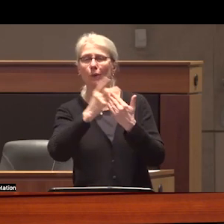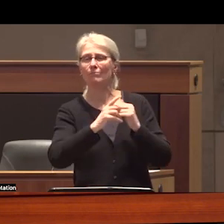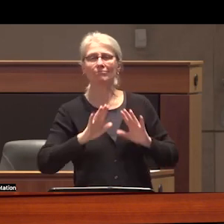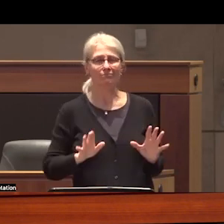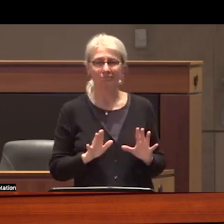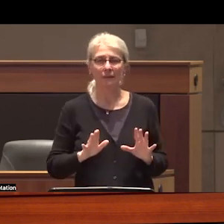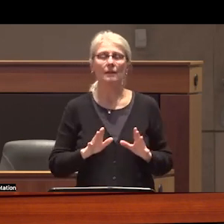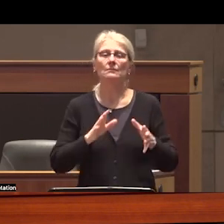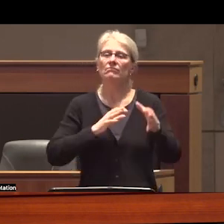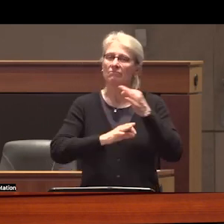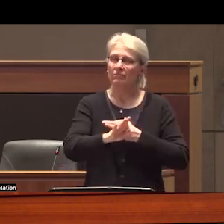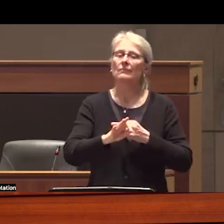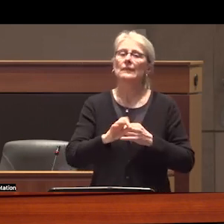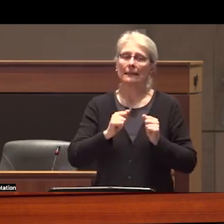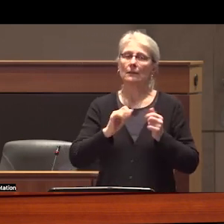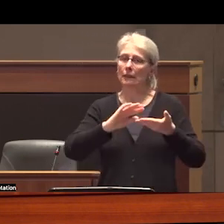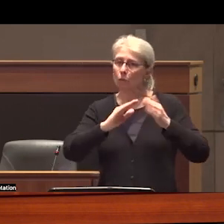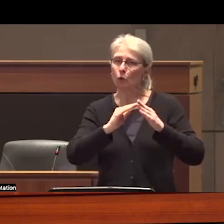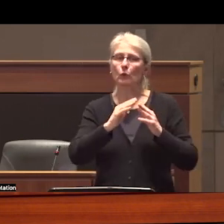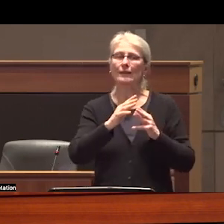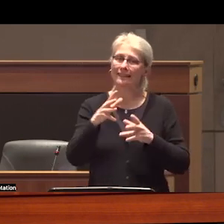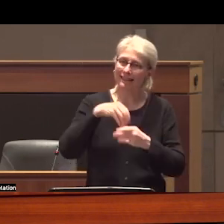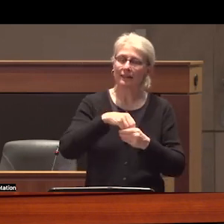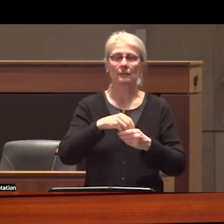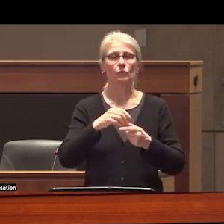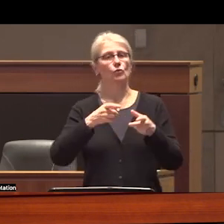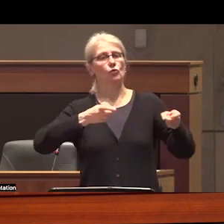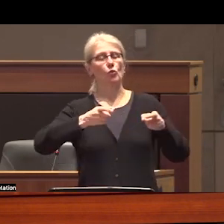specifically we need to see Community controlled safe Supply that takes the form of compassion